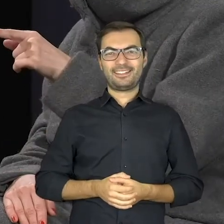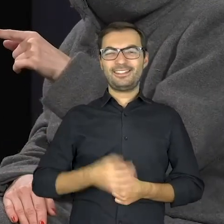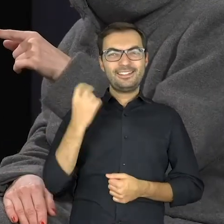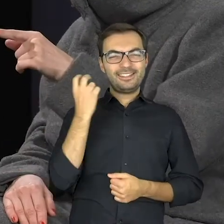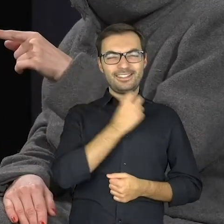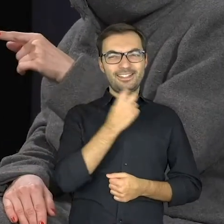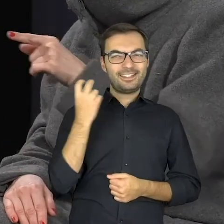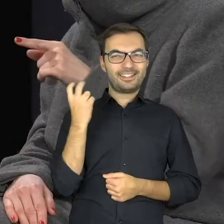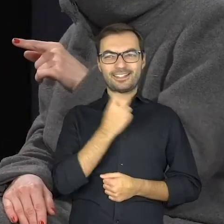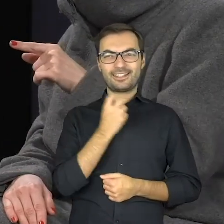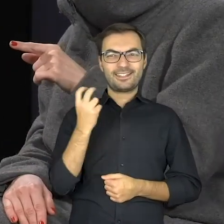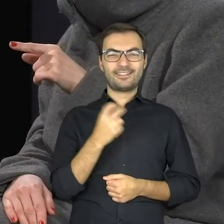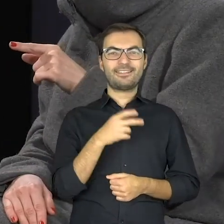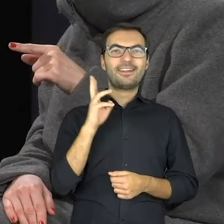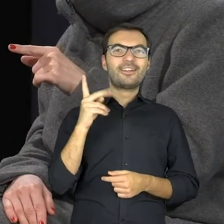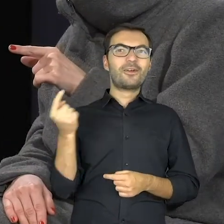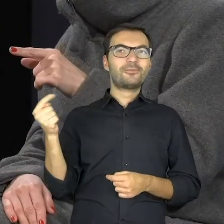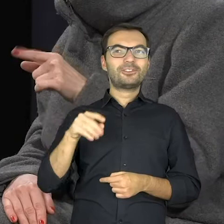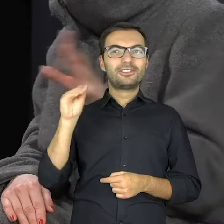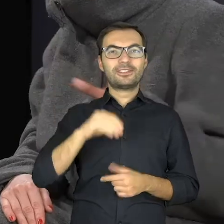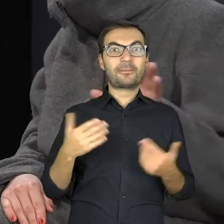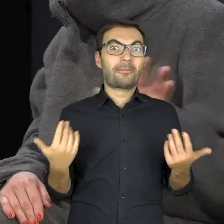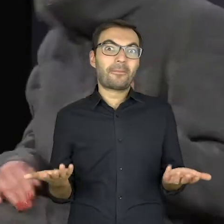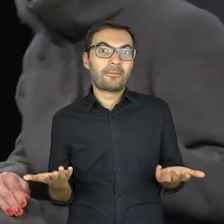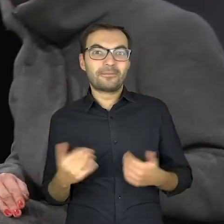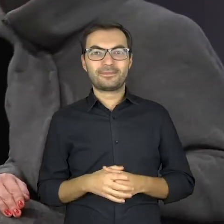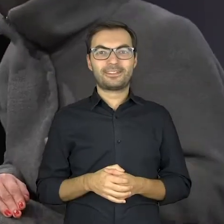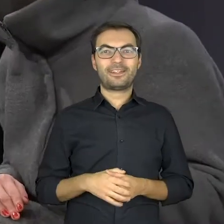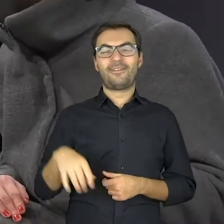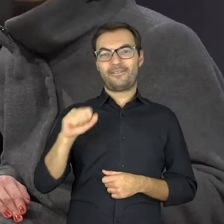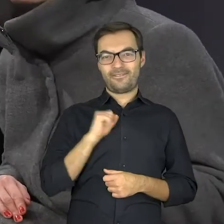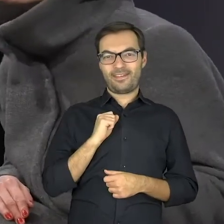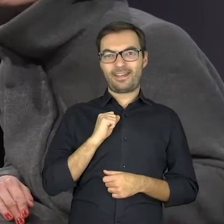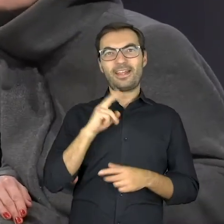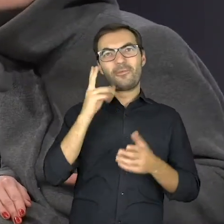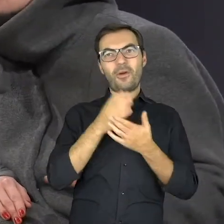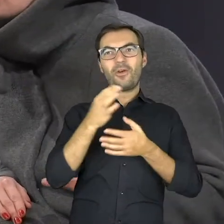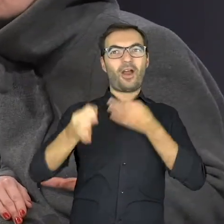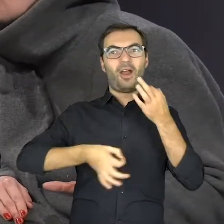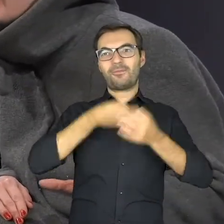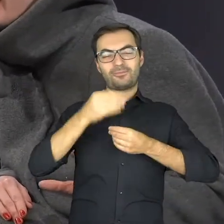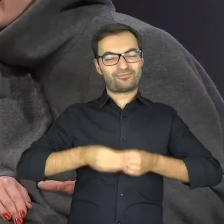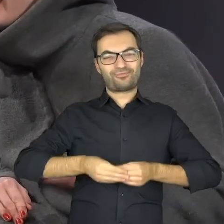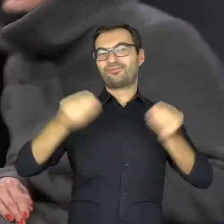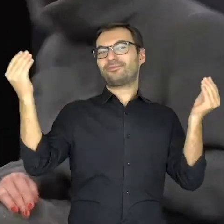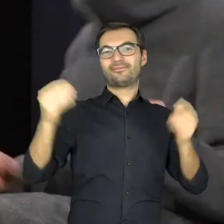Hmm, who will visit us next time…. Ah, it’s a pleasure to make somebody sing sometimes, isn’t it?